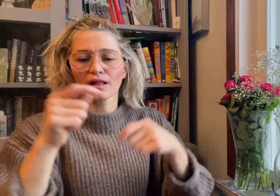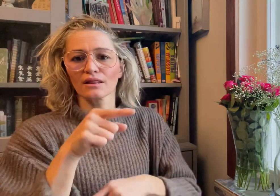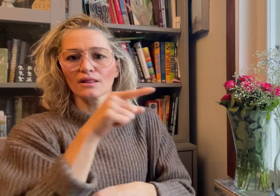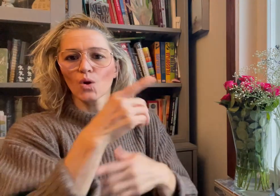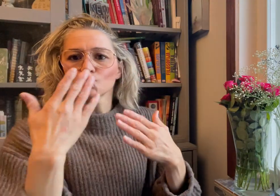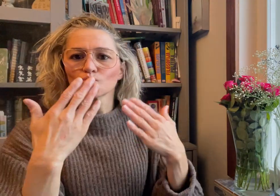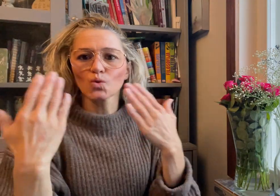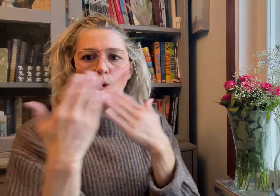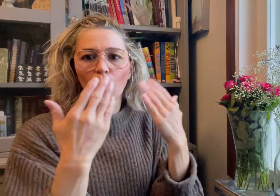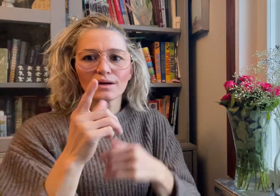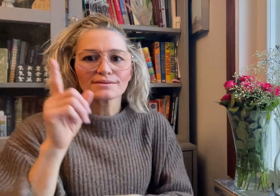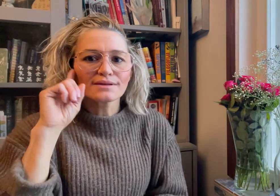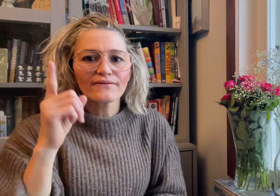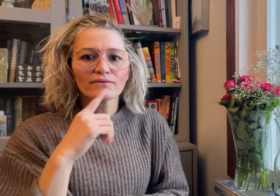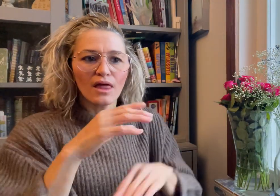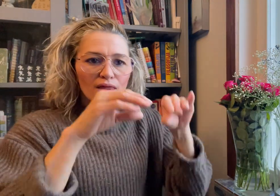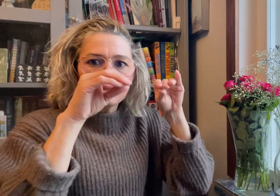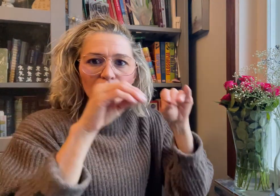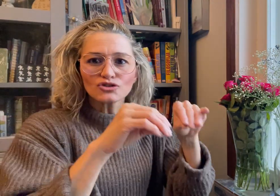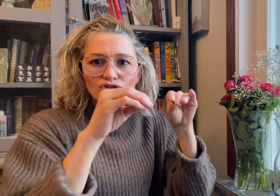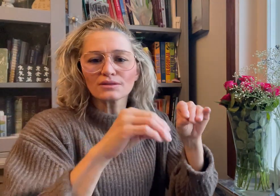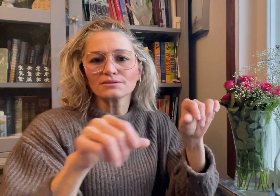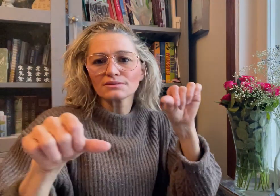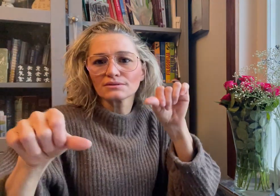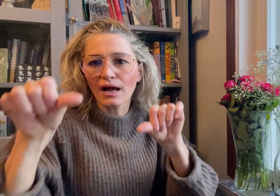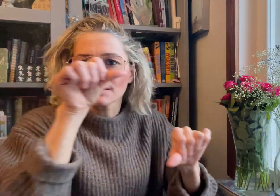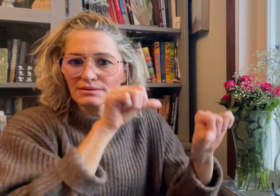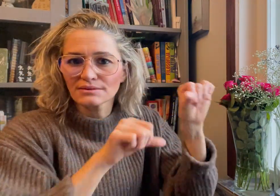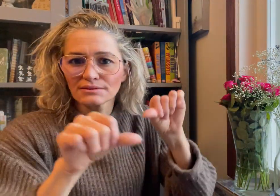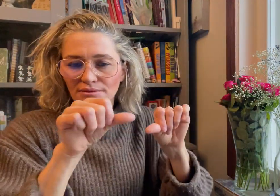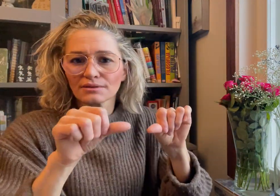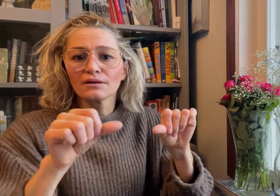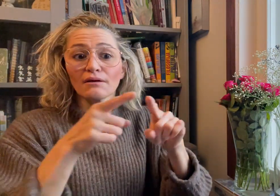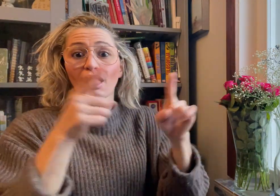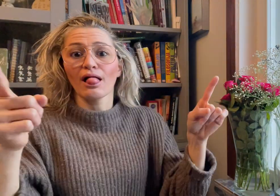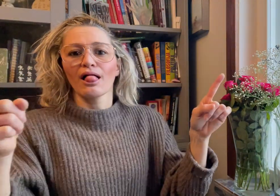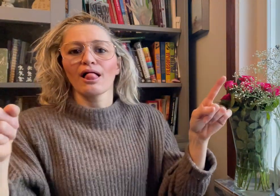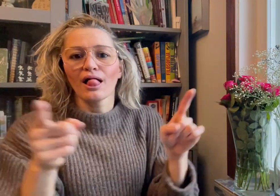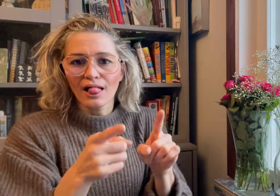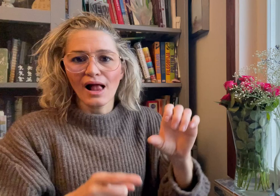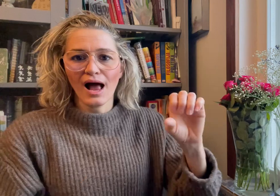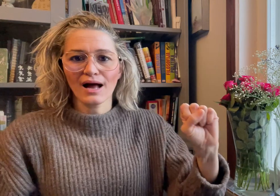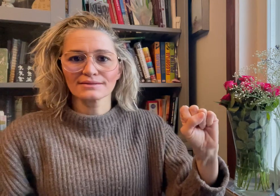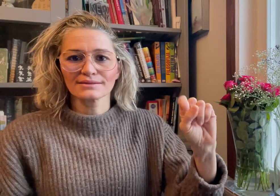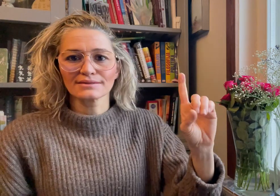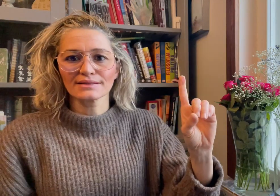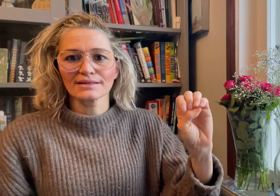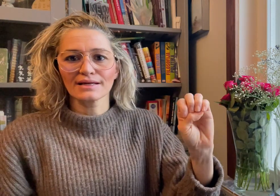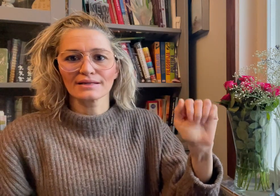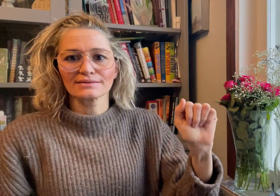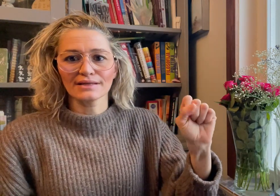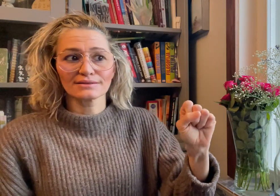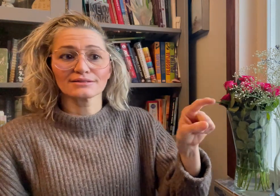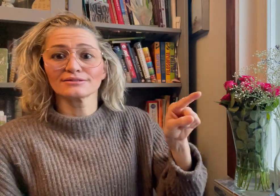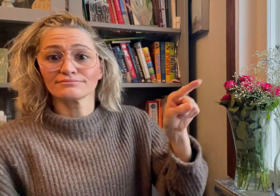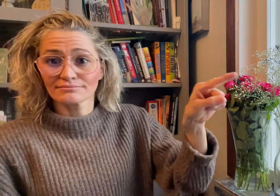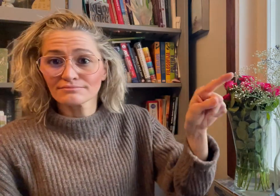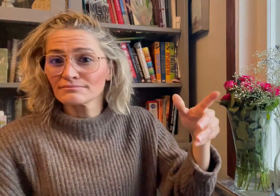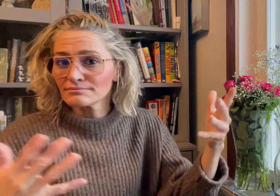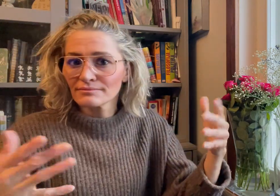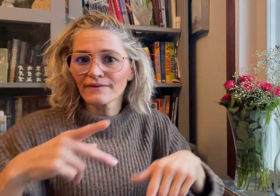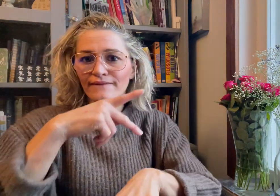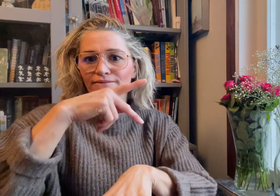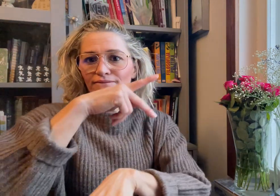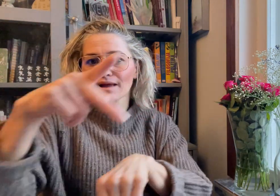of Deaf Education and Applied Sciences (SDEAS) in the Philippines.